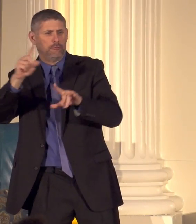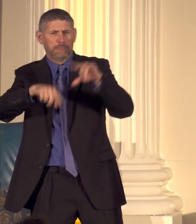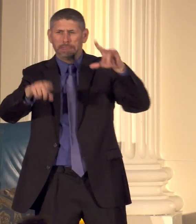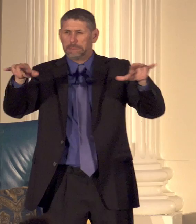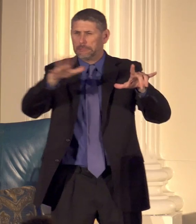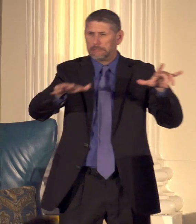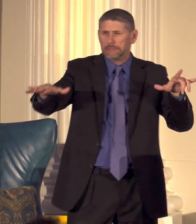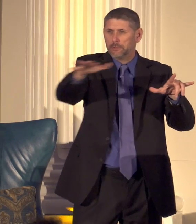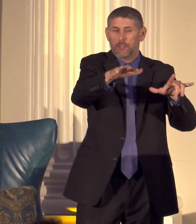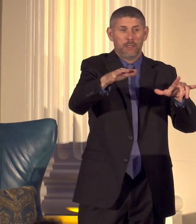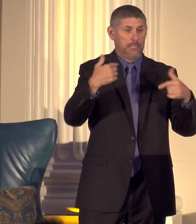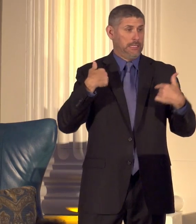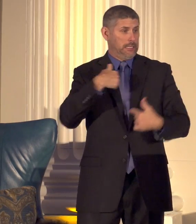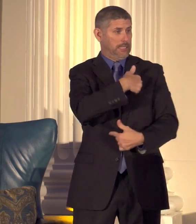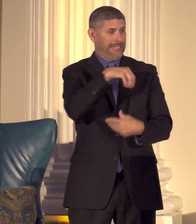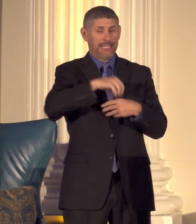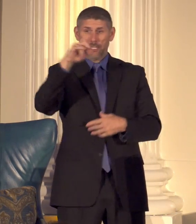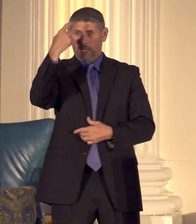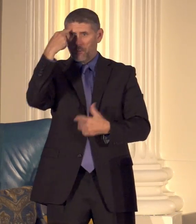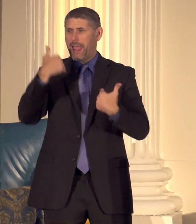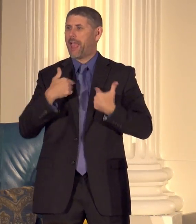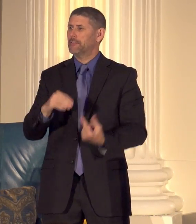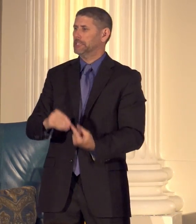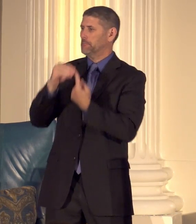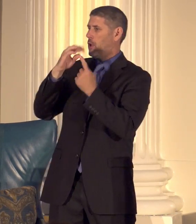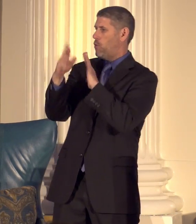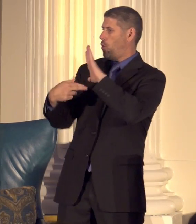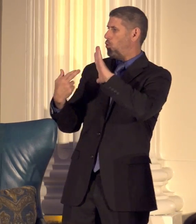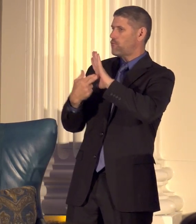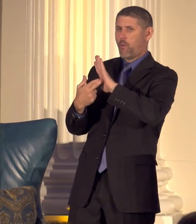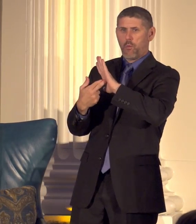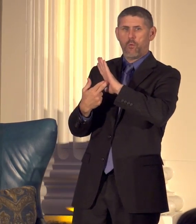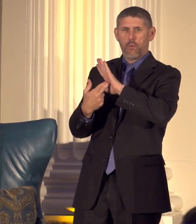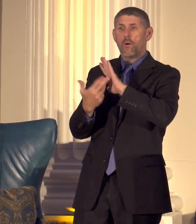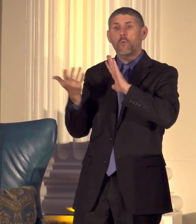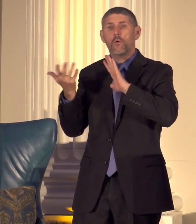of us in government also have a special role to play in the business of